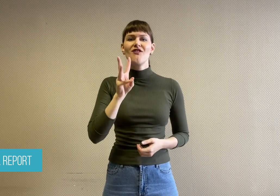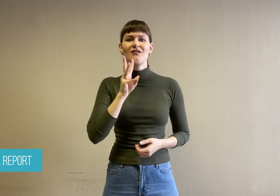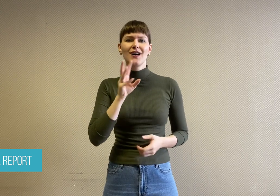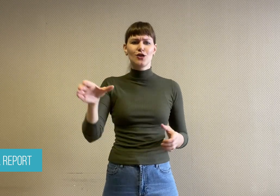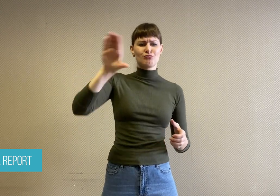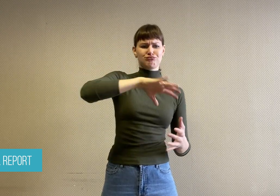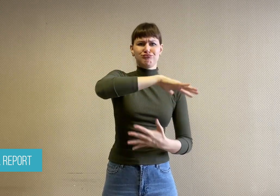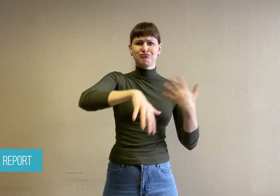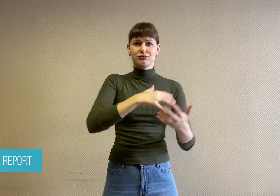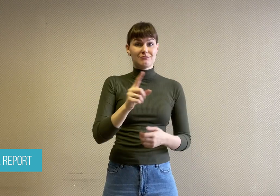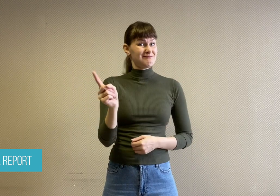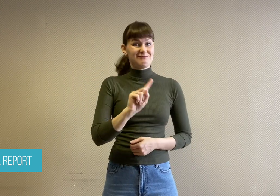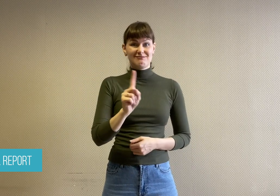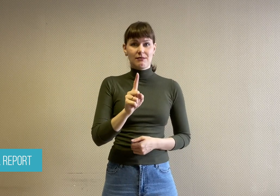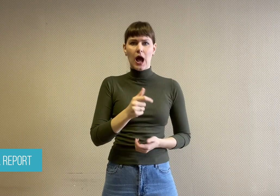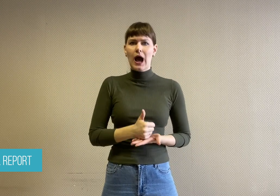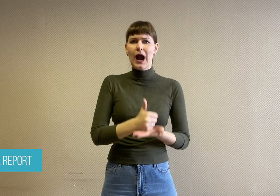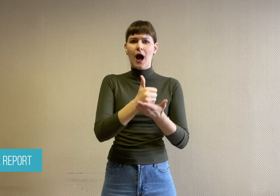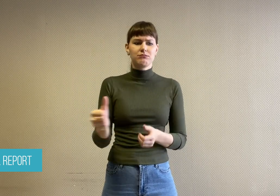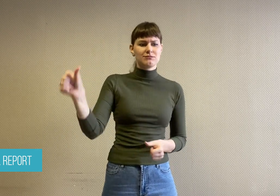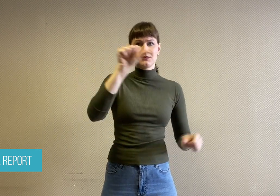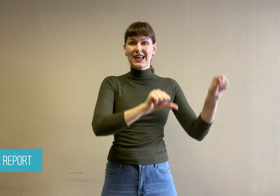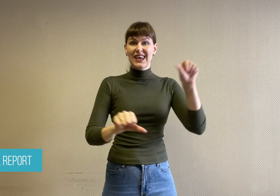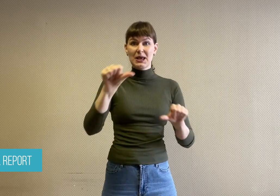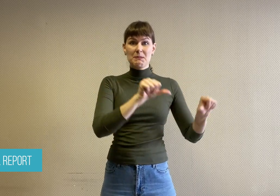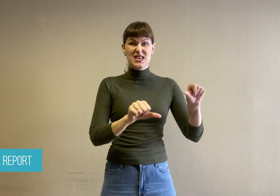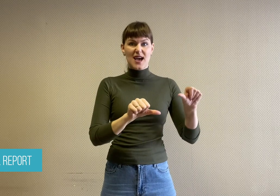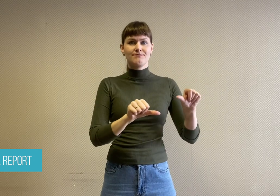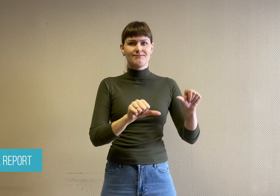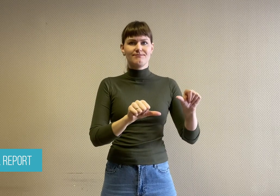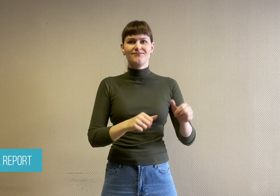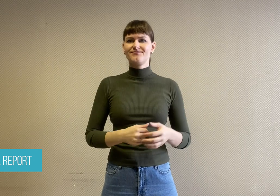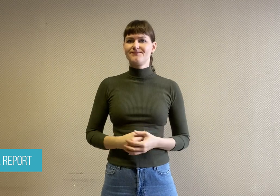do not use freshwater - they use chemicals.